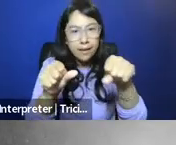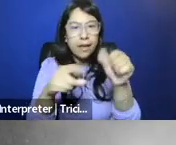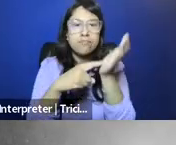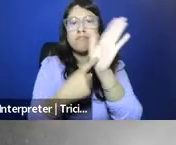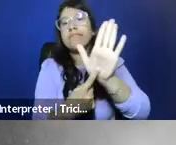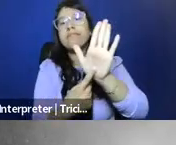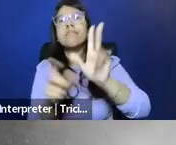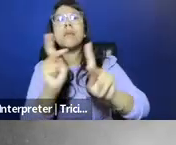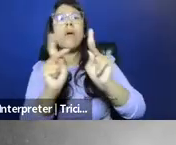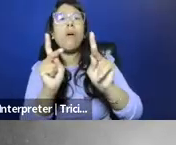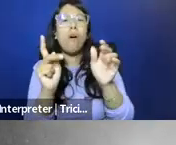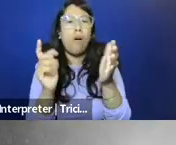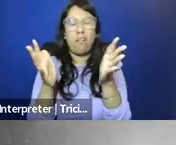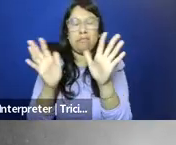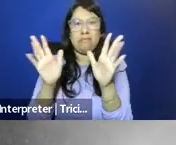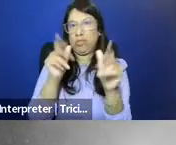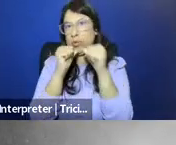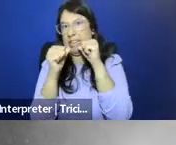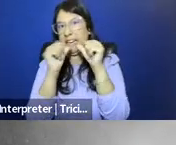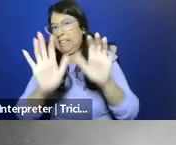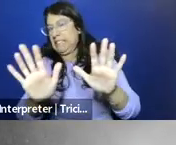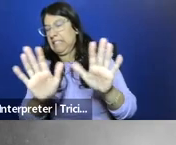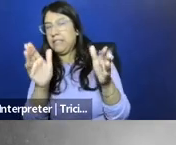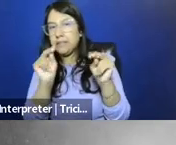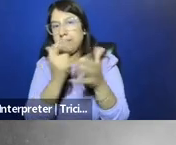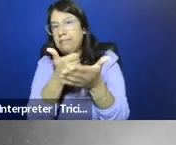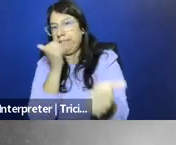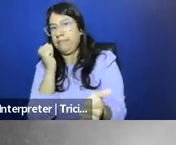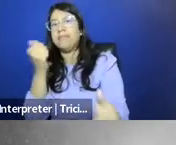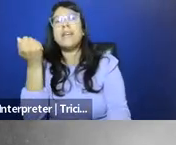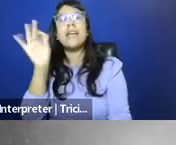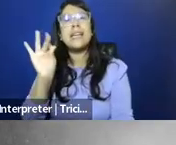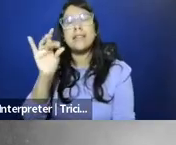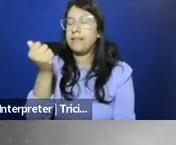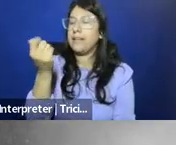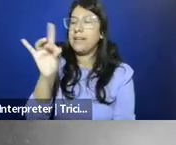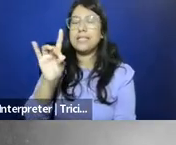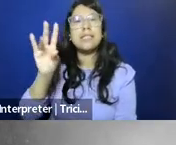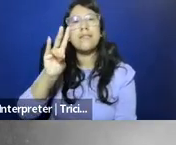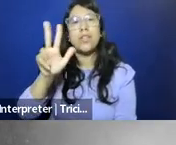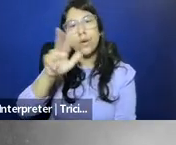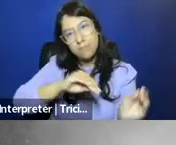that was just a little too local for him. In 1873, he went to Washington,